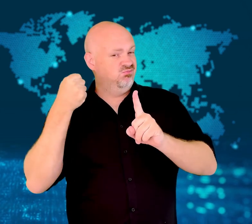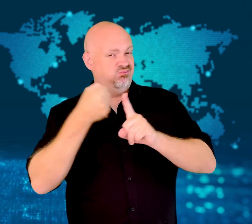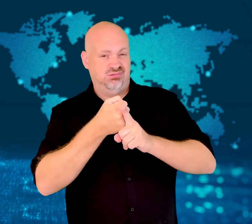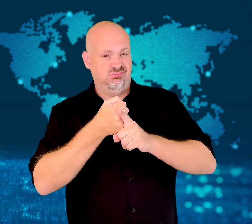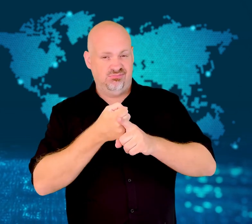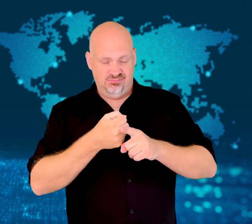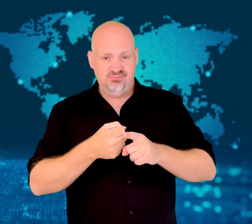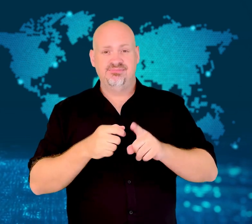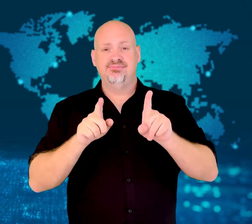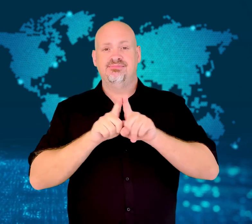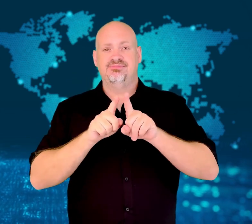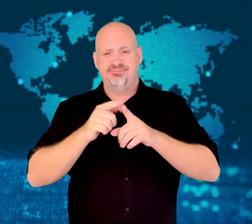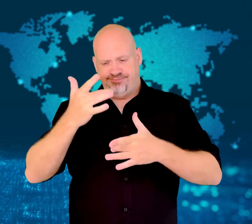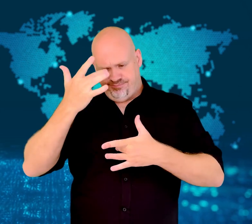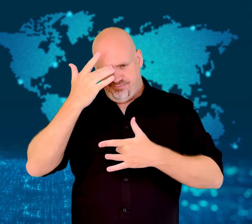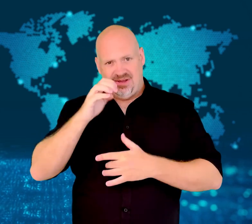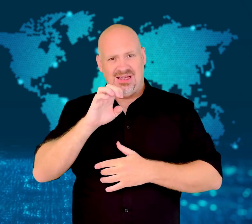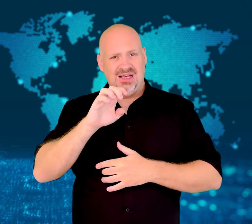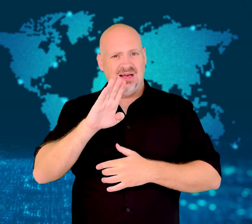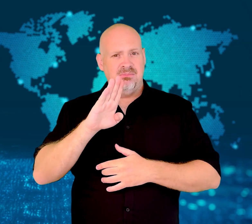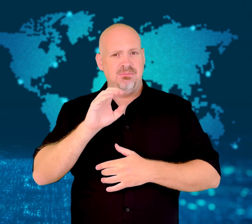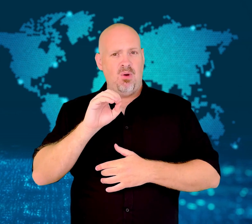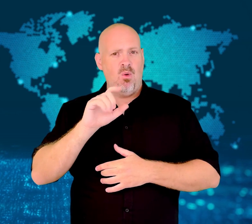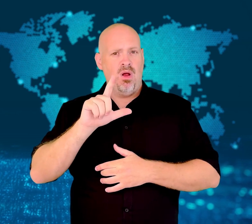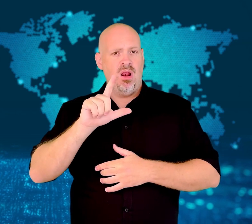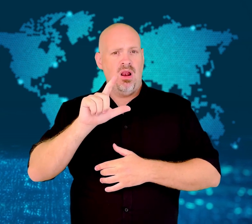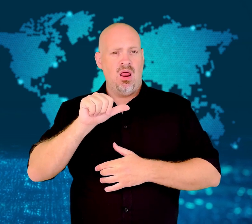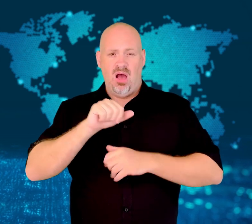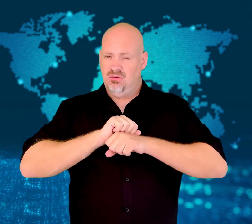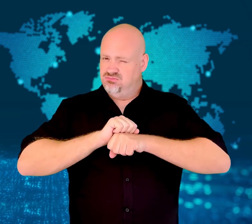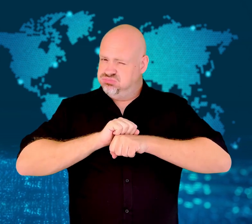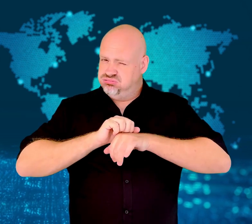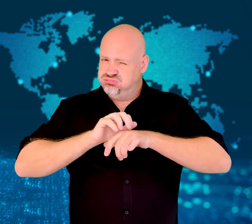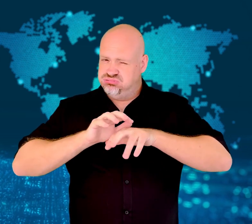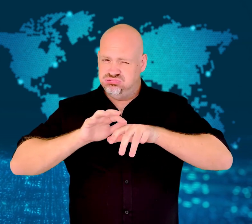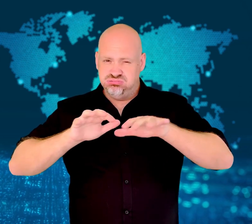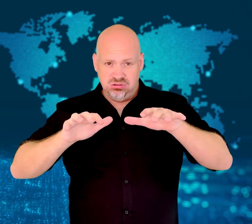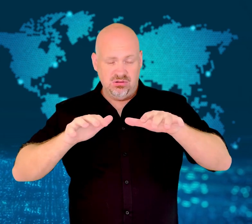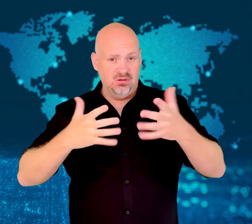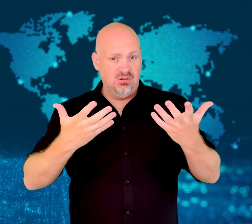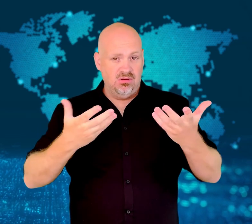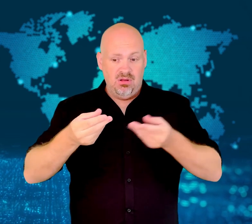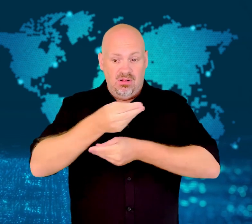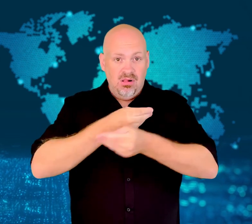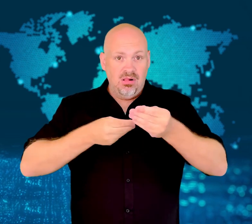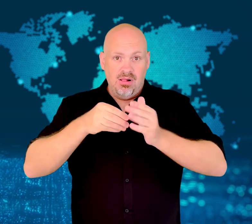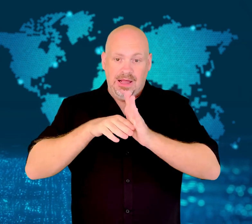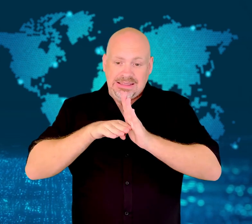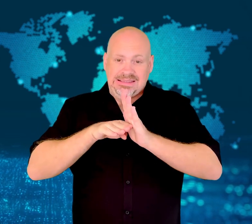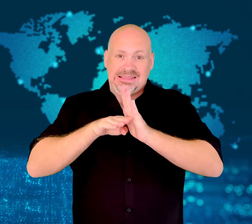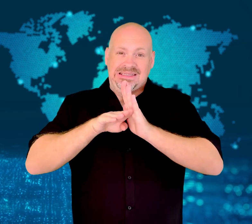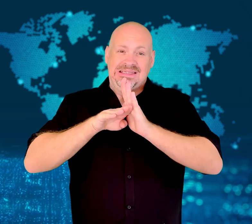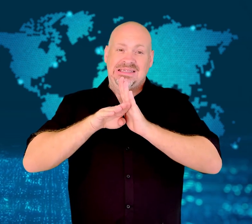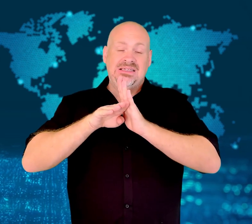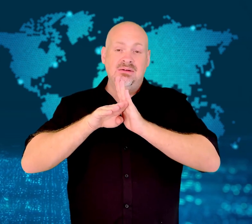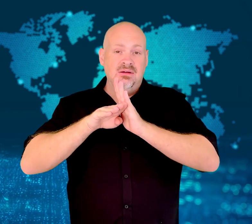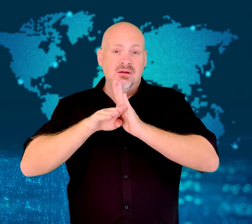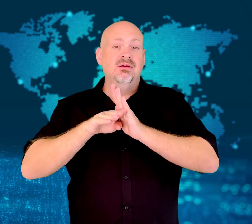An ebola epidemic hurt the country's efforts to rebuild,